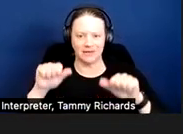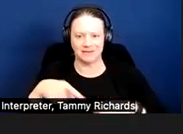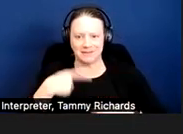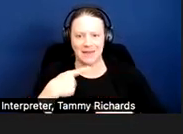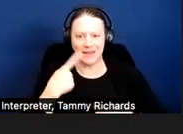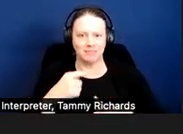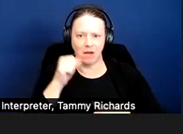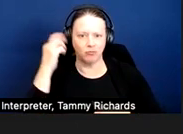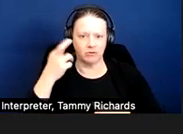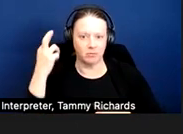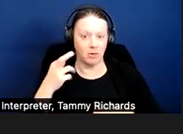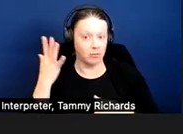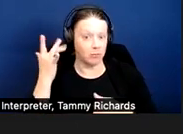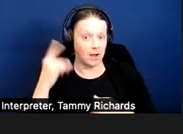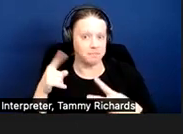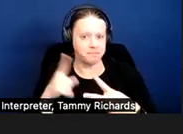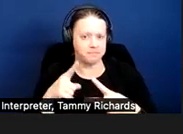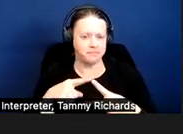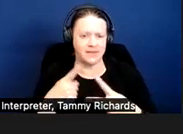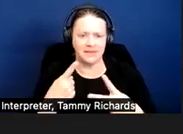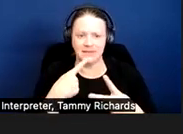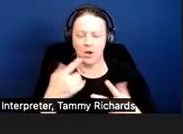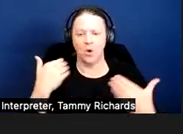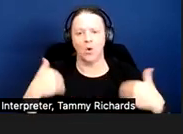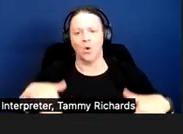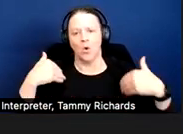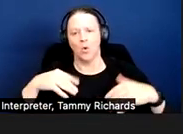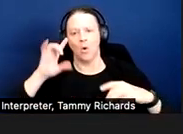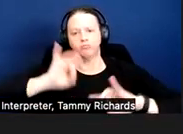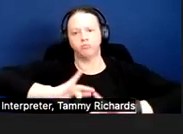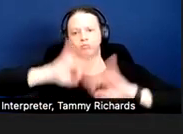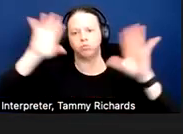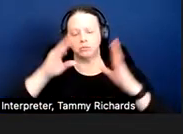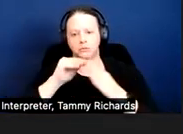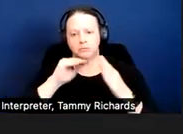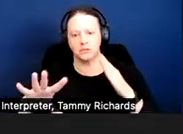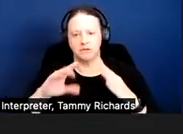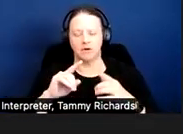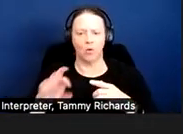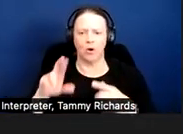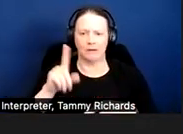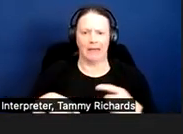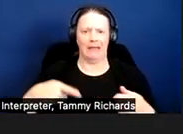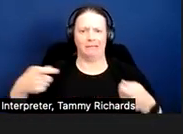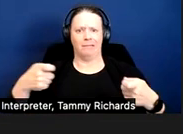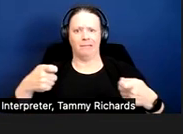And one first is that it's going to be an undue financial or administration burden -- administrative